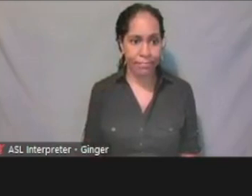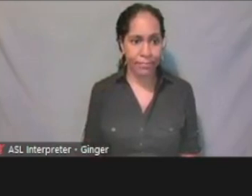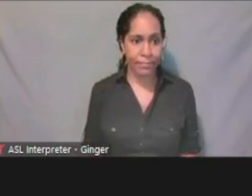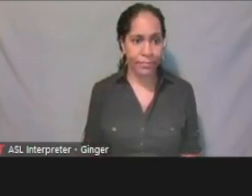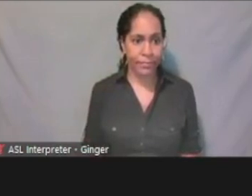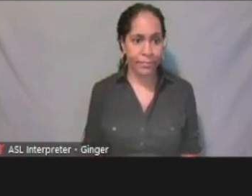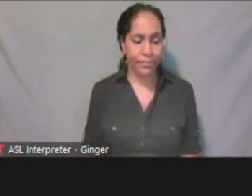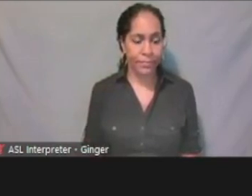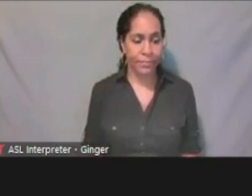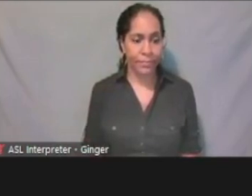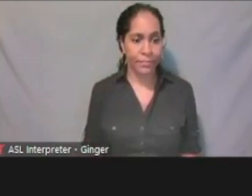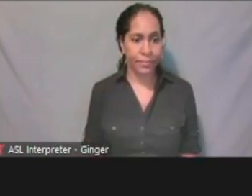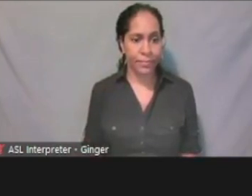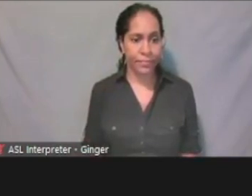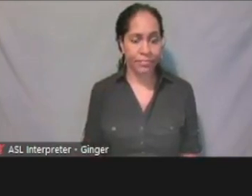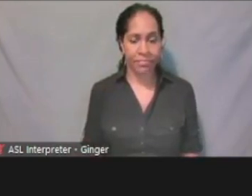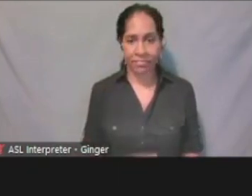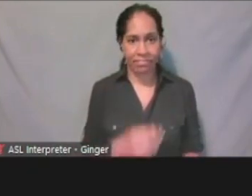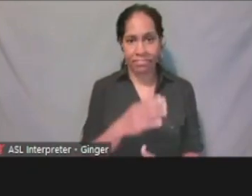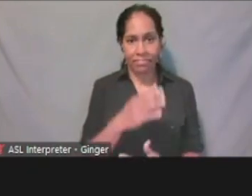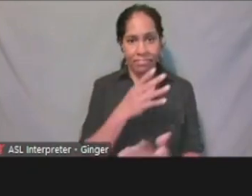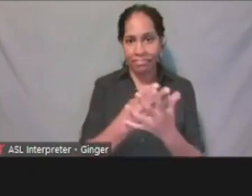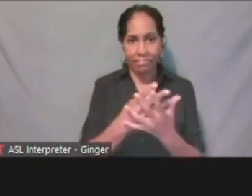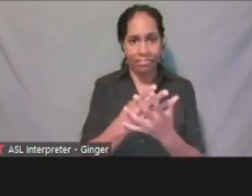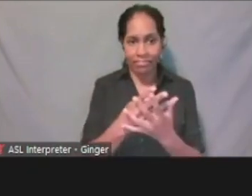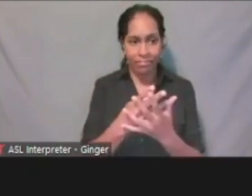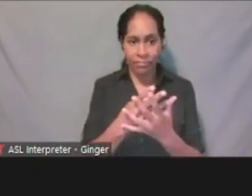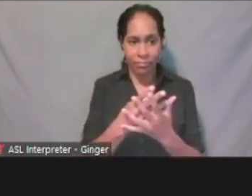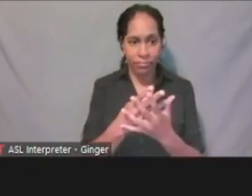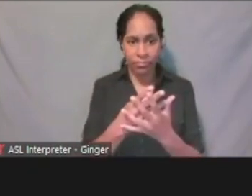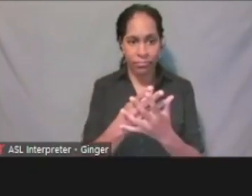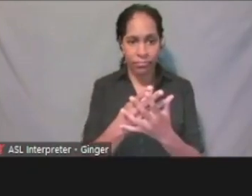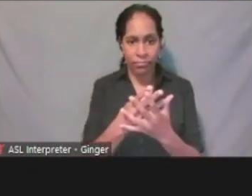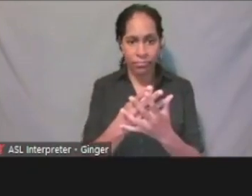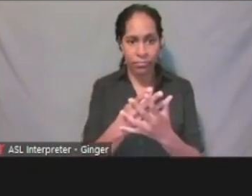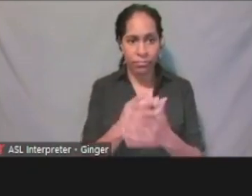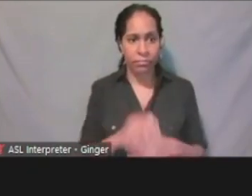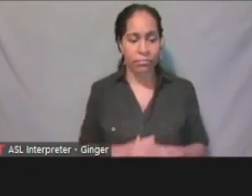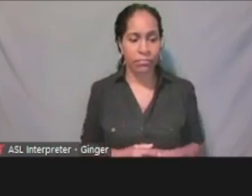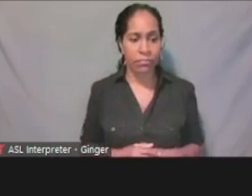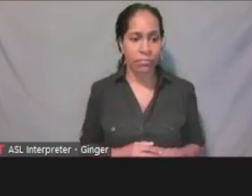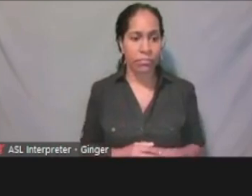Incarcerated, Indian health services, I think Liz you talked on that.